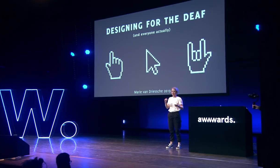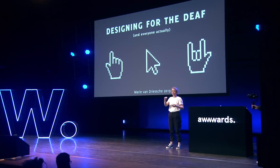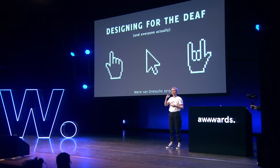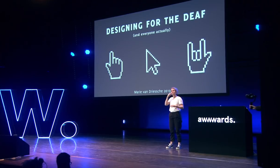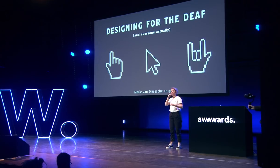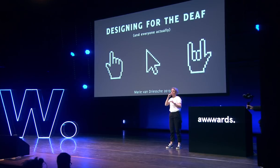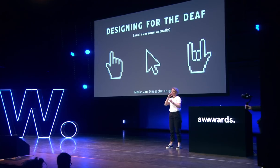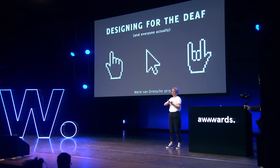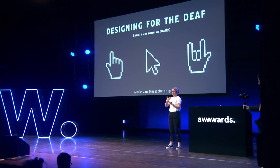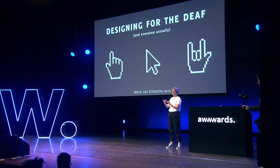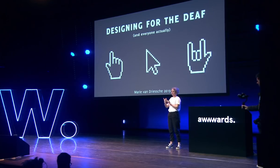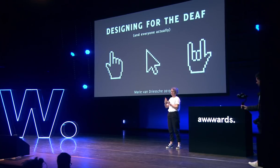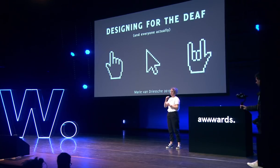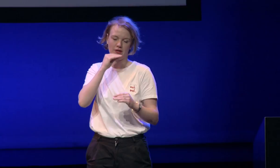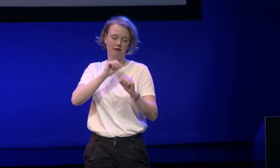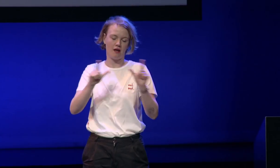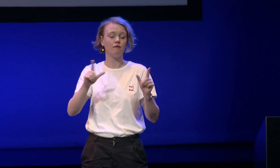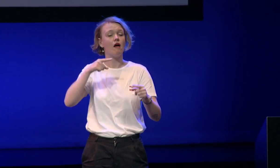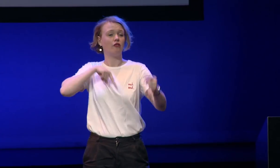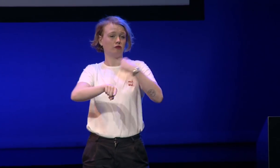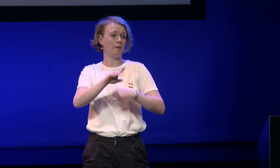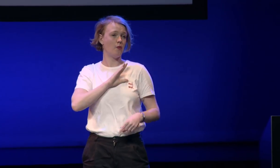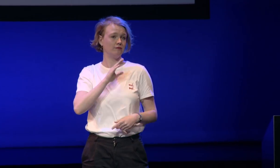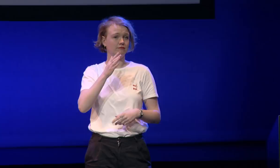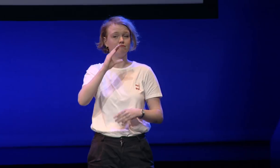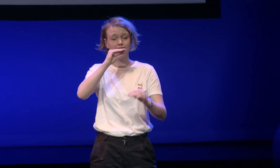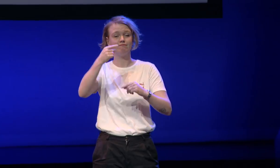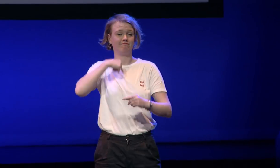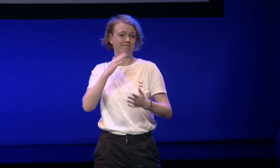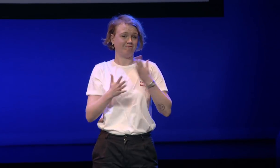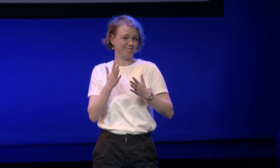an interpreter in the front who and translates my my story in my speech to